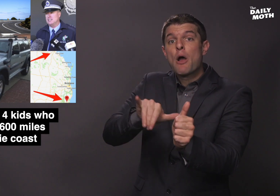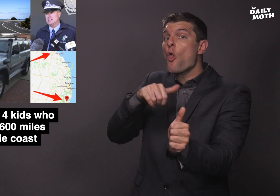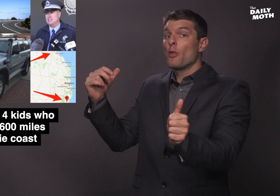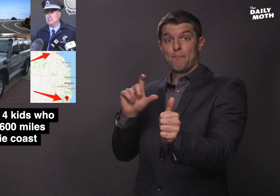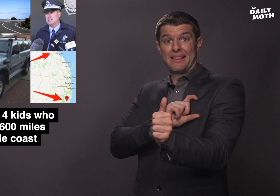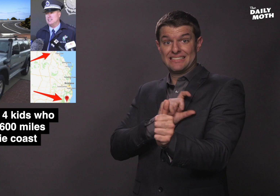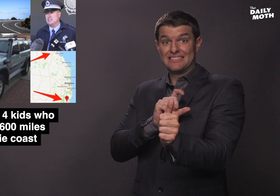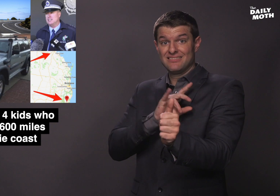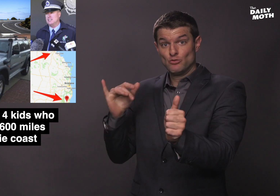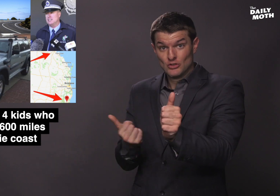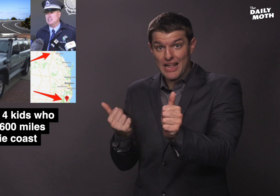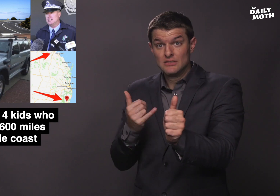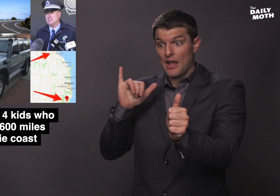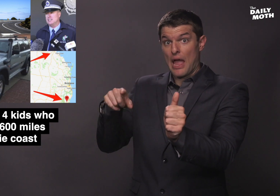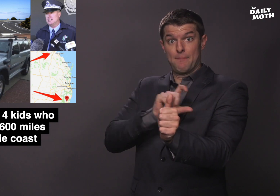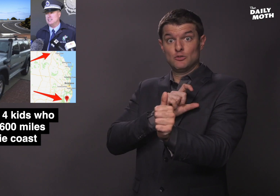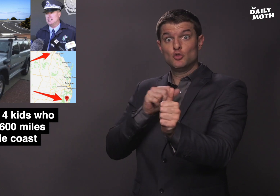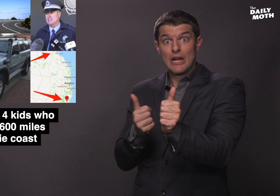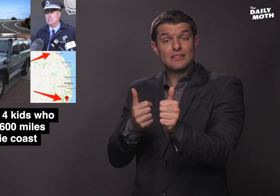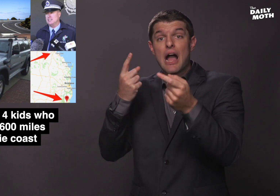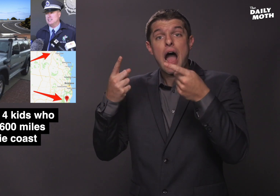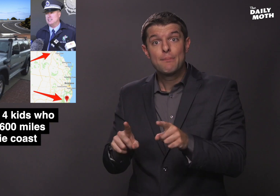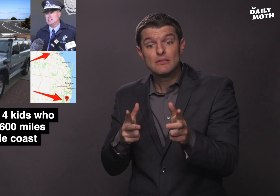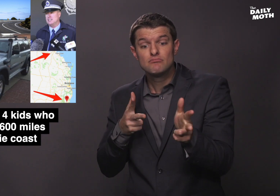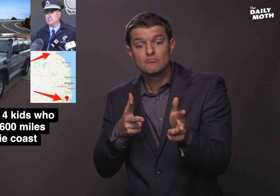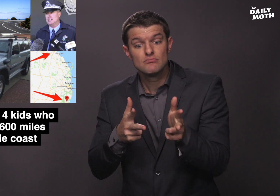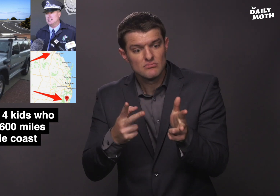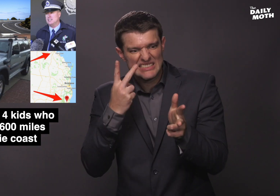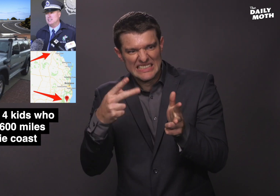by the police twice. The first time, police had to stop the pursuit